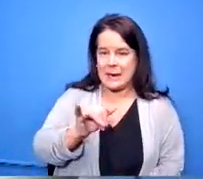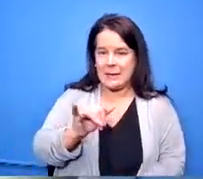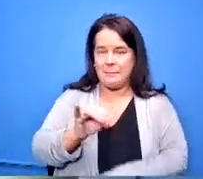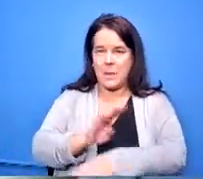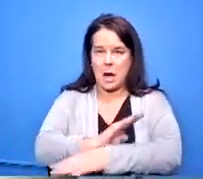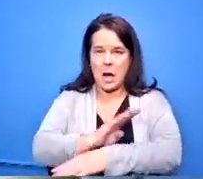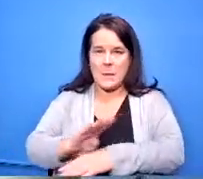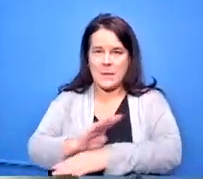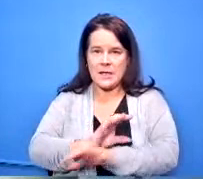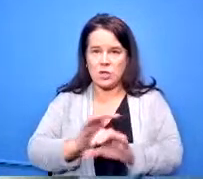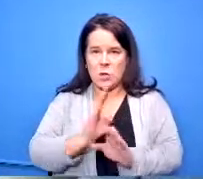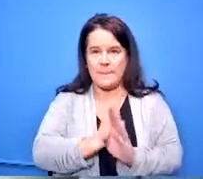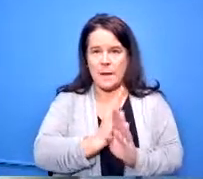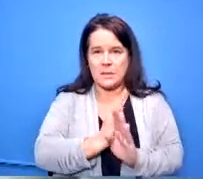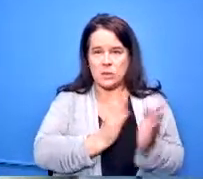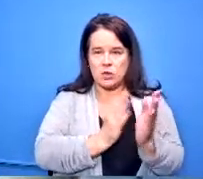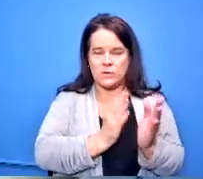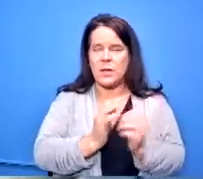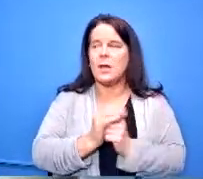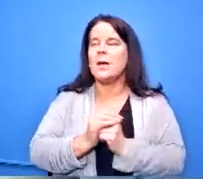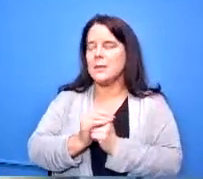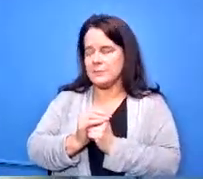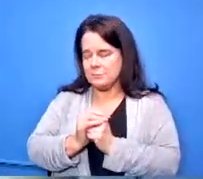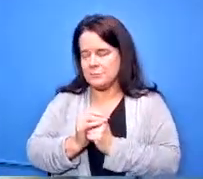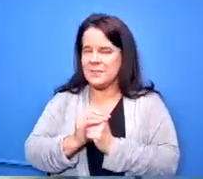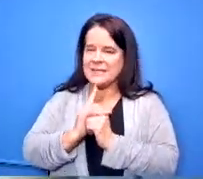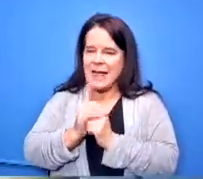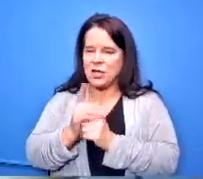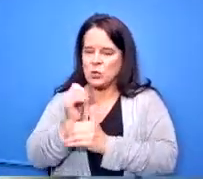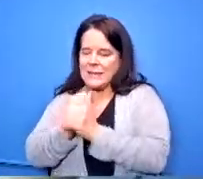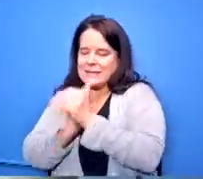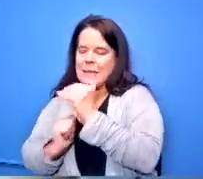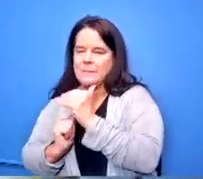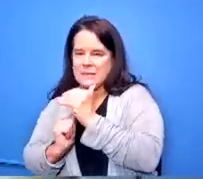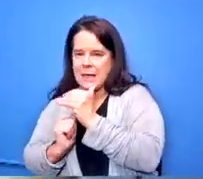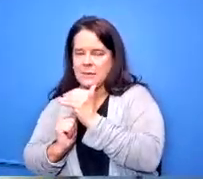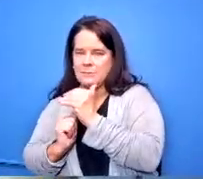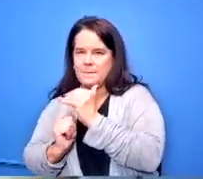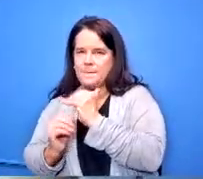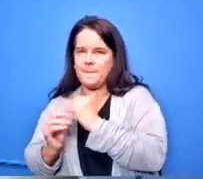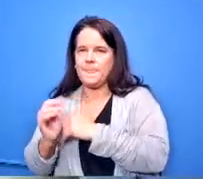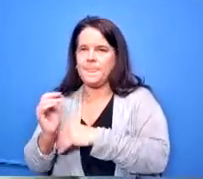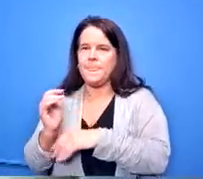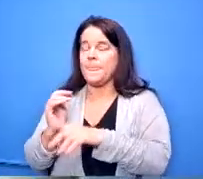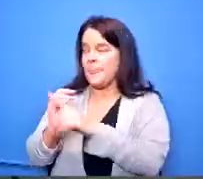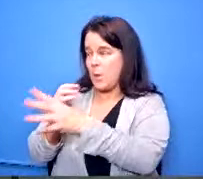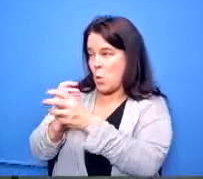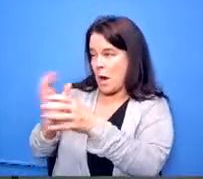too correct it's actually a subset of them um dr burton you want to explain that relationship